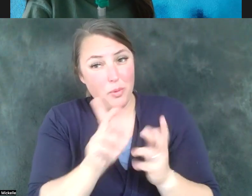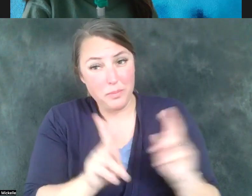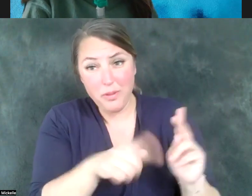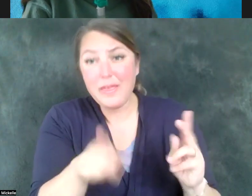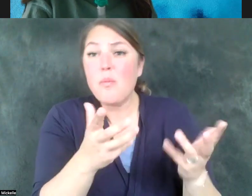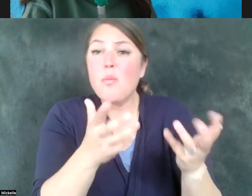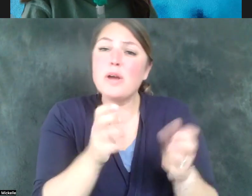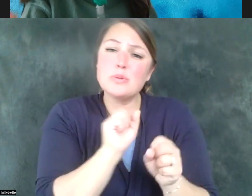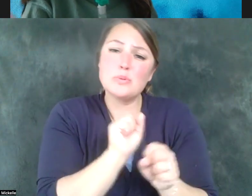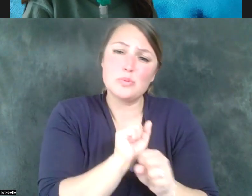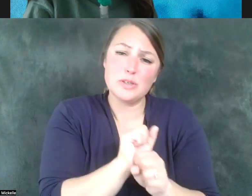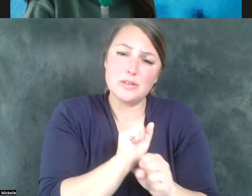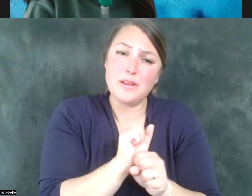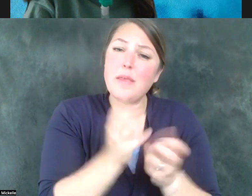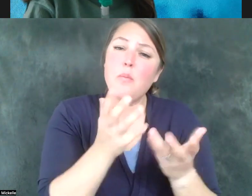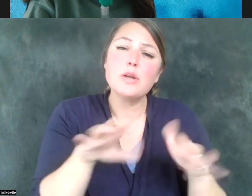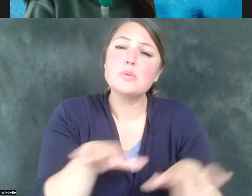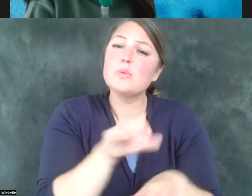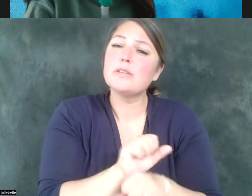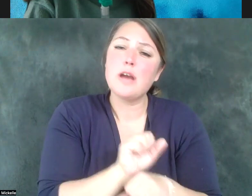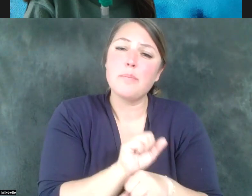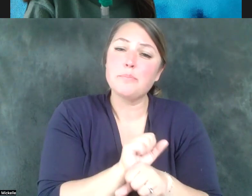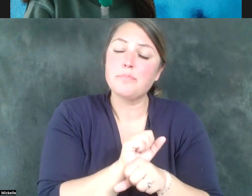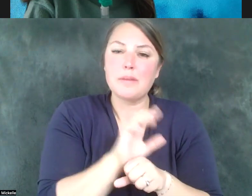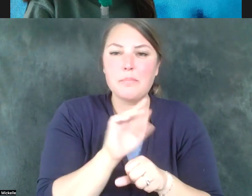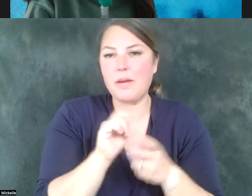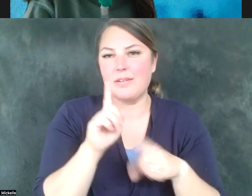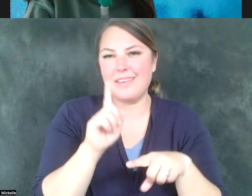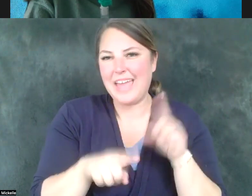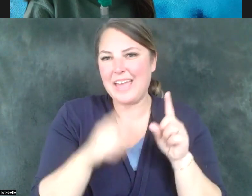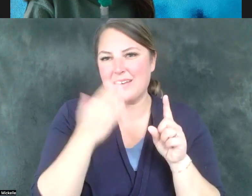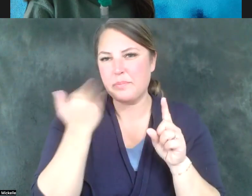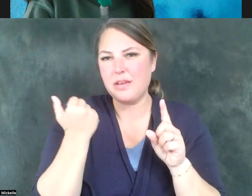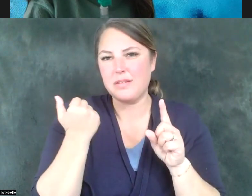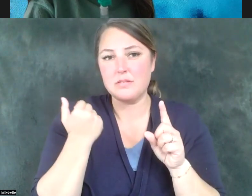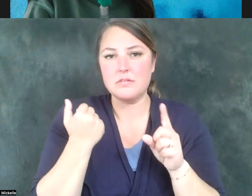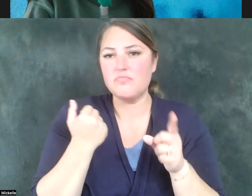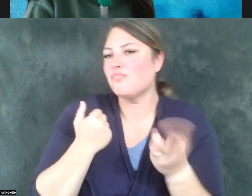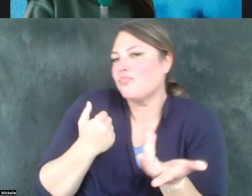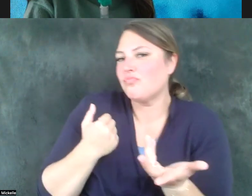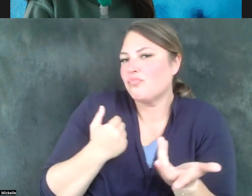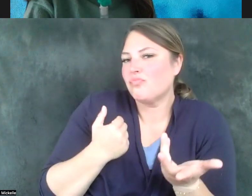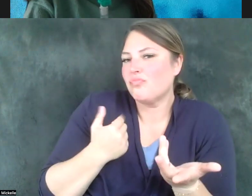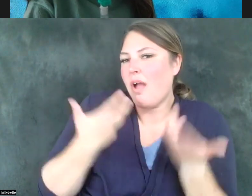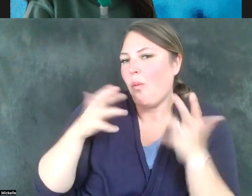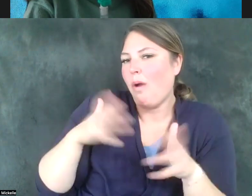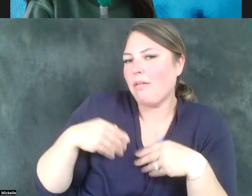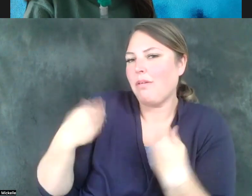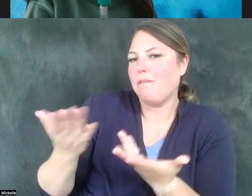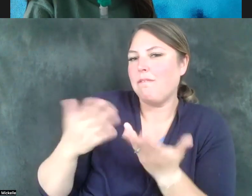job, and are not able to simply because an employer doesn't reasonably make relatively simple and straightforward